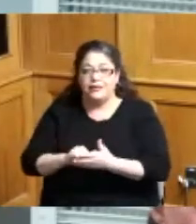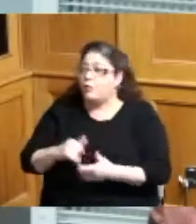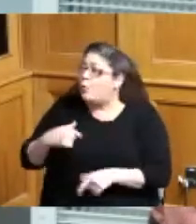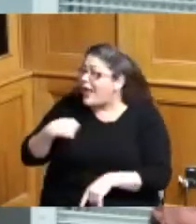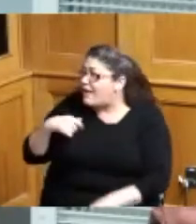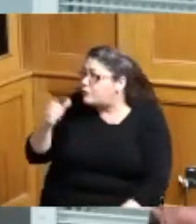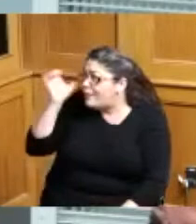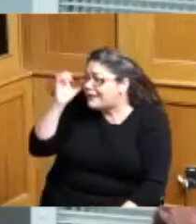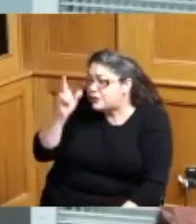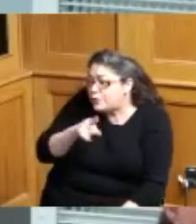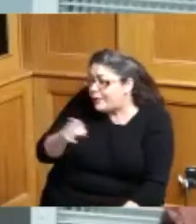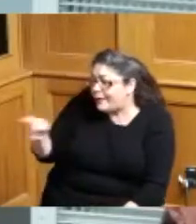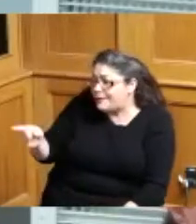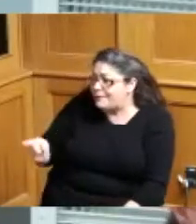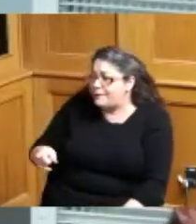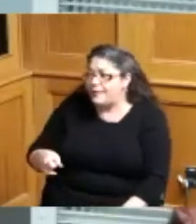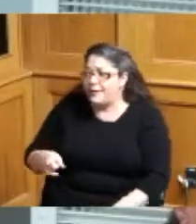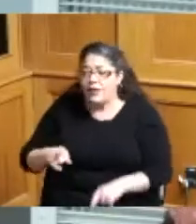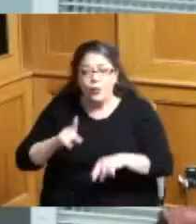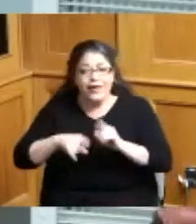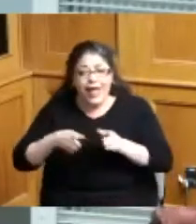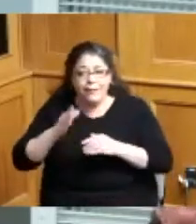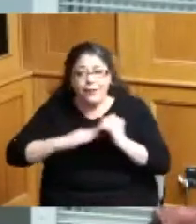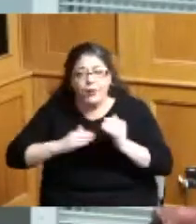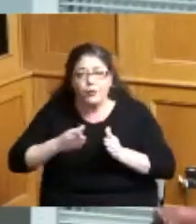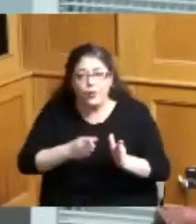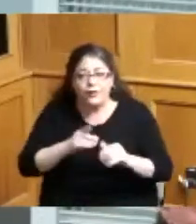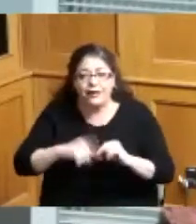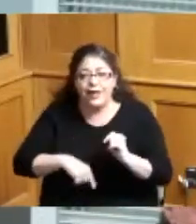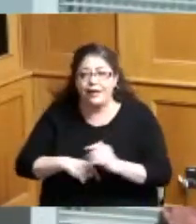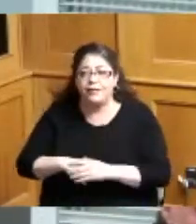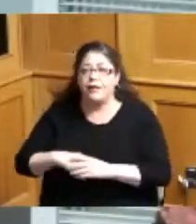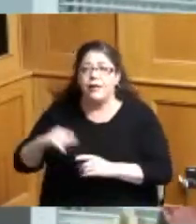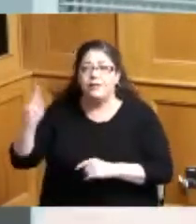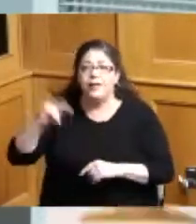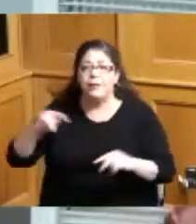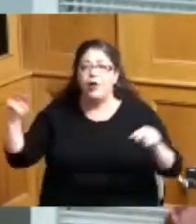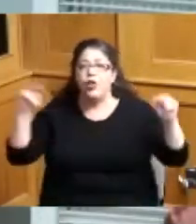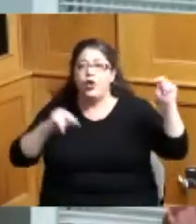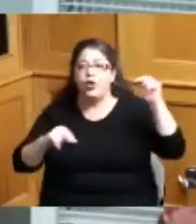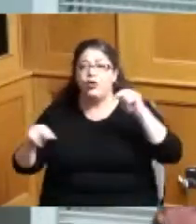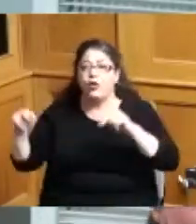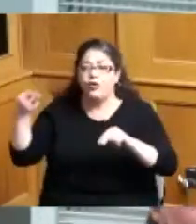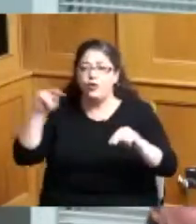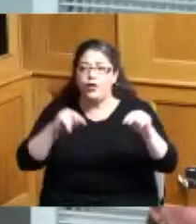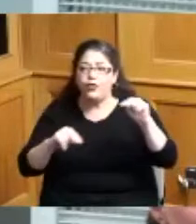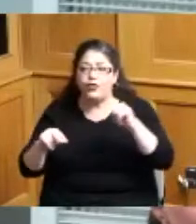know I mean but the people that have come down and looked in the honeymoon and everything like